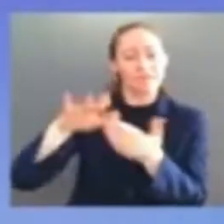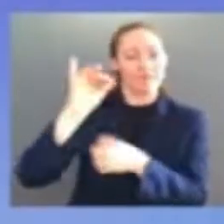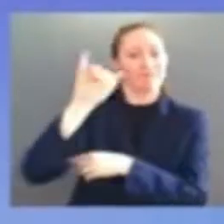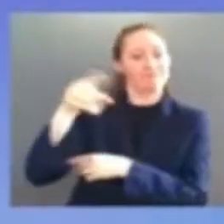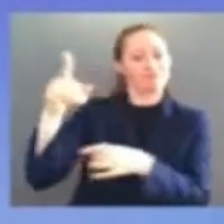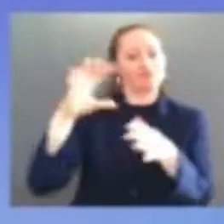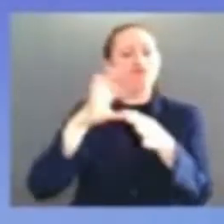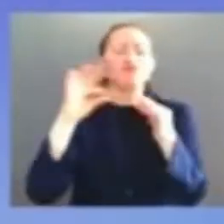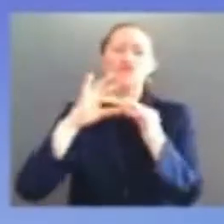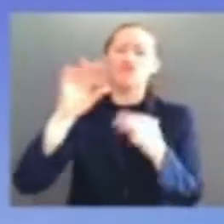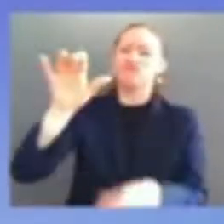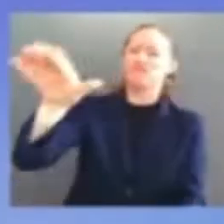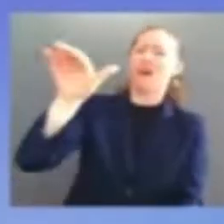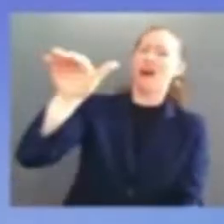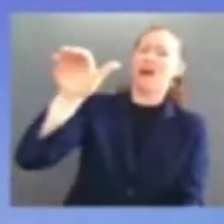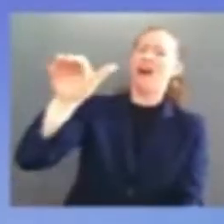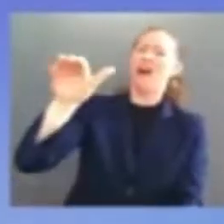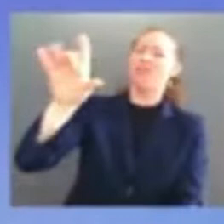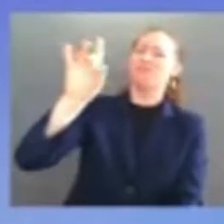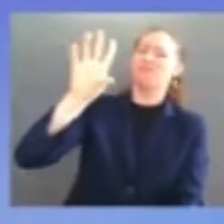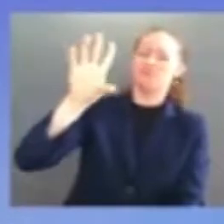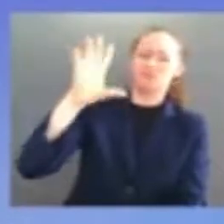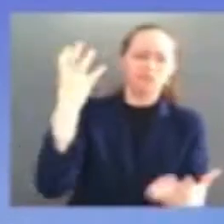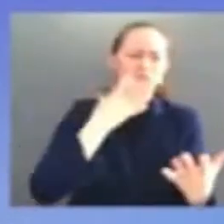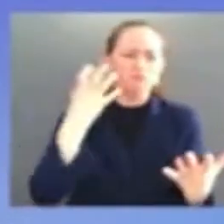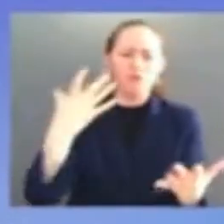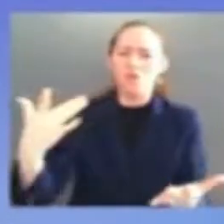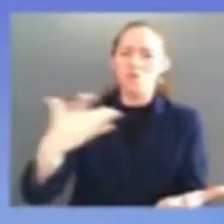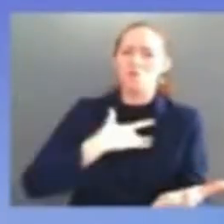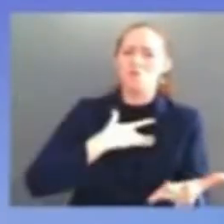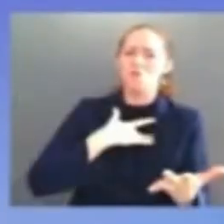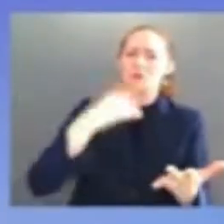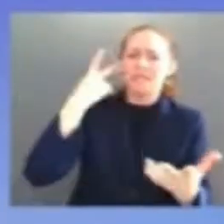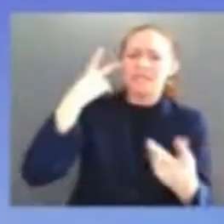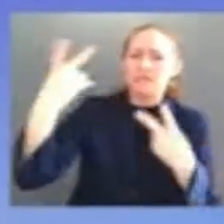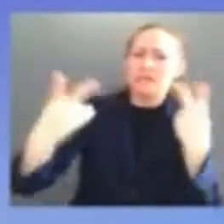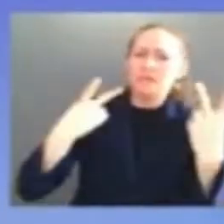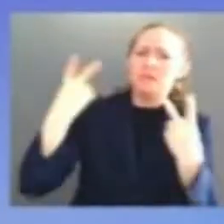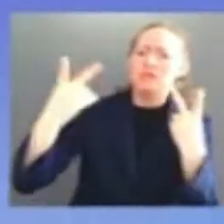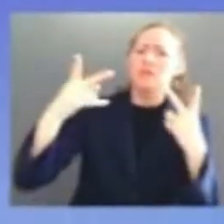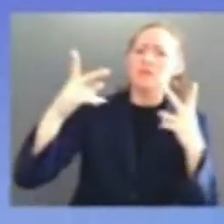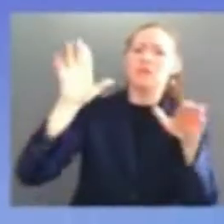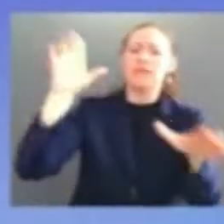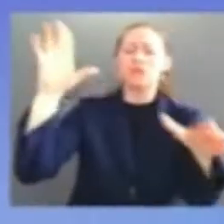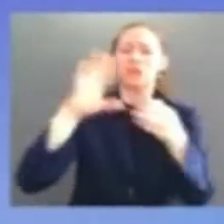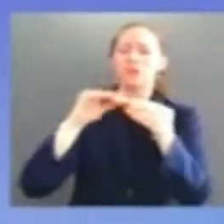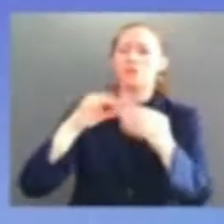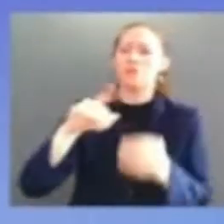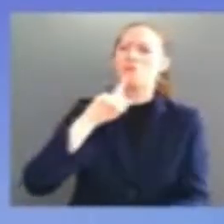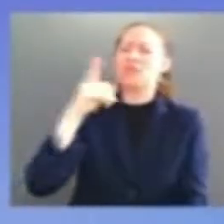she wanted to see hear and stand by judge jackson thank you verona thank you thank you thank you